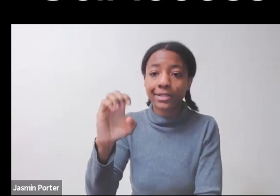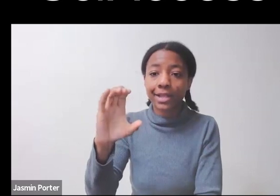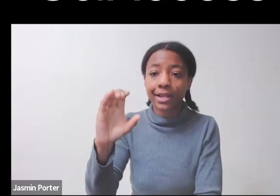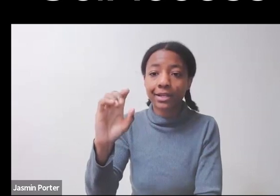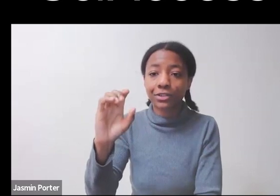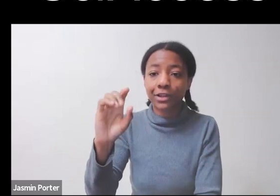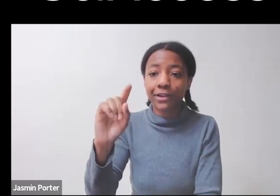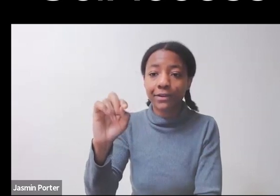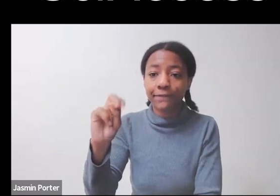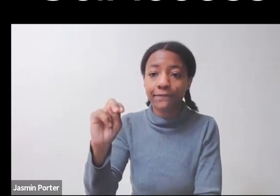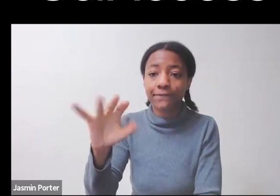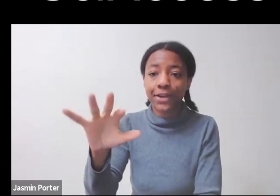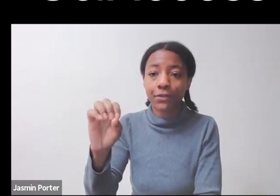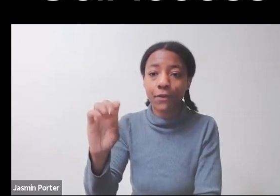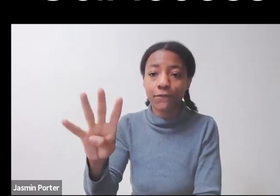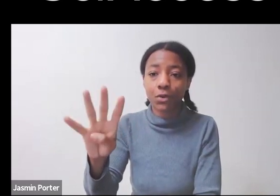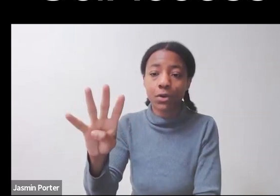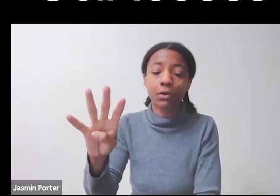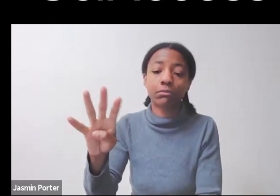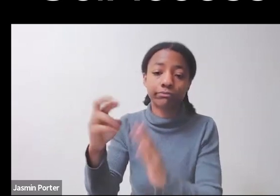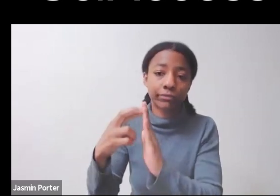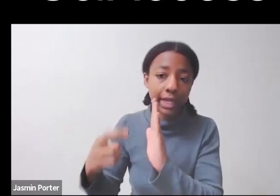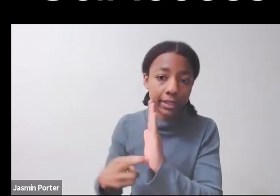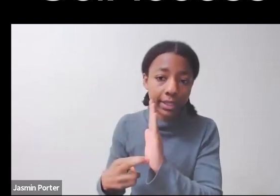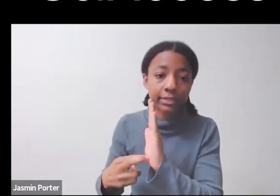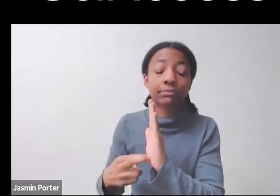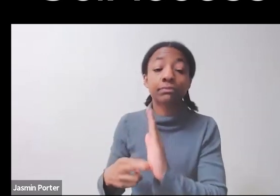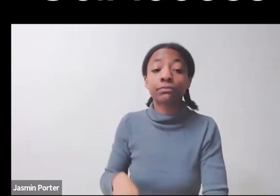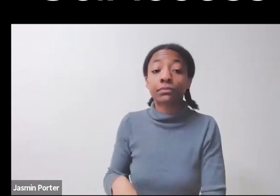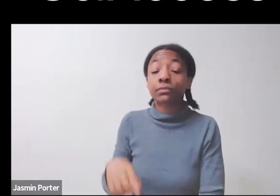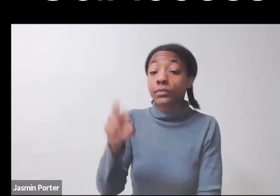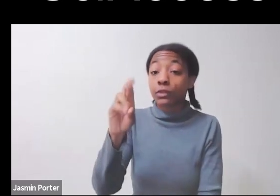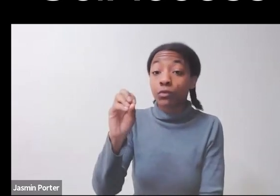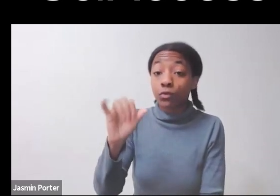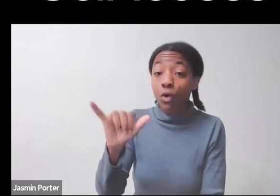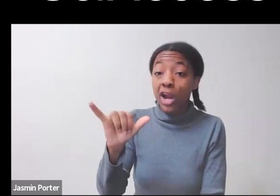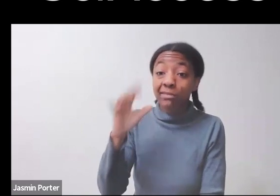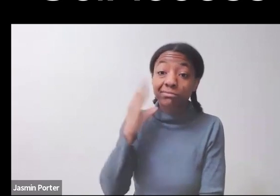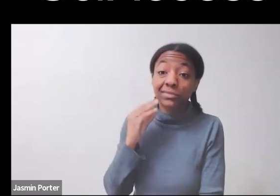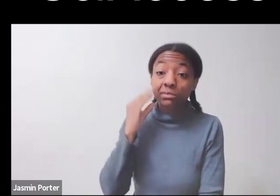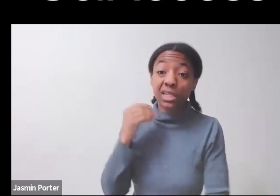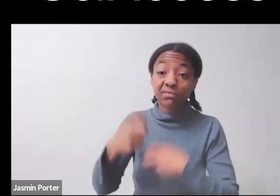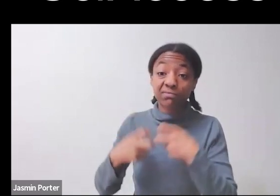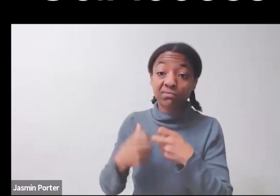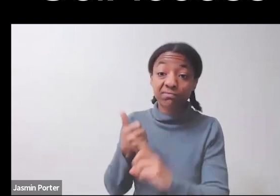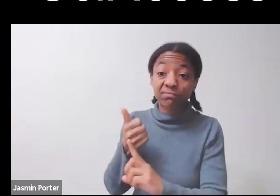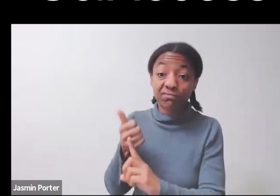well he experienced this himself but when he talked to other blind students, many of whom were also Latino,